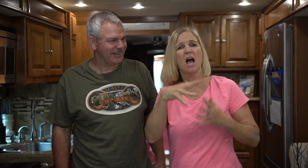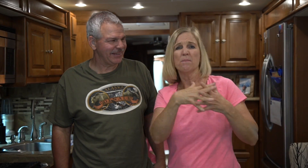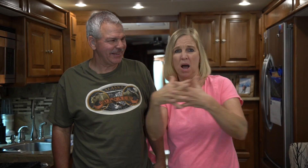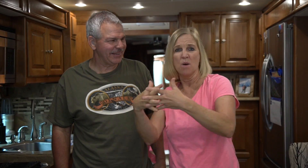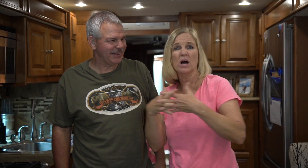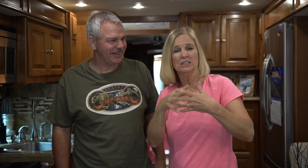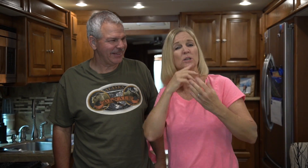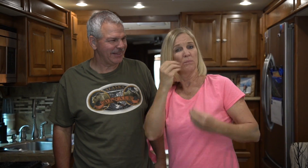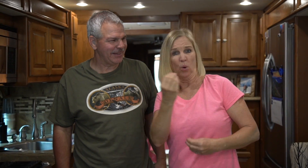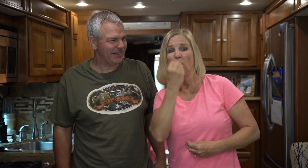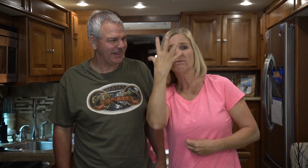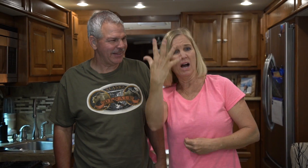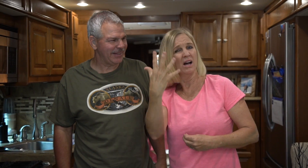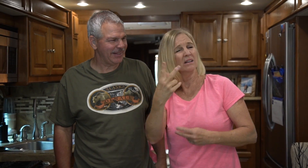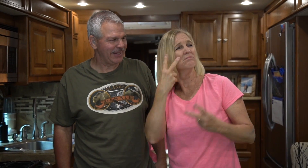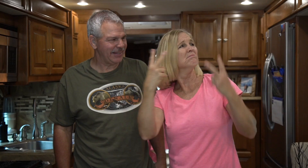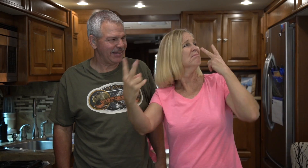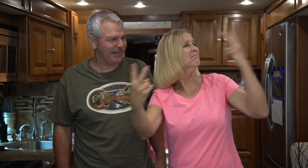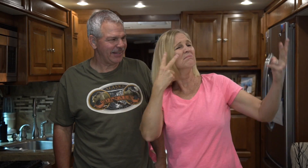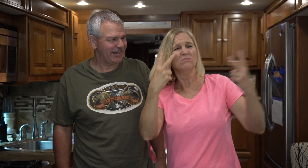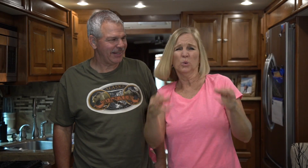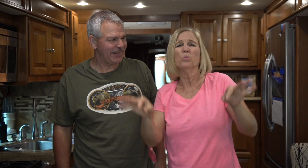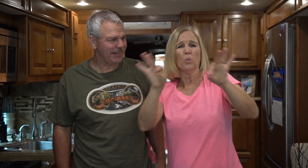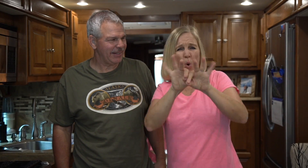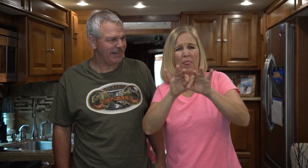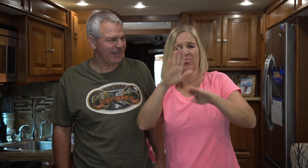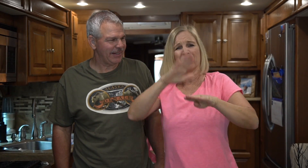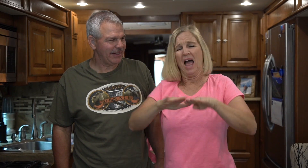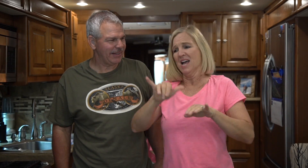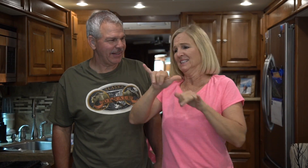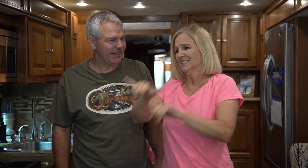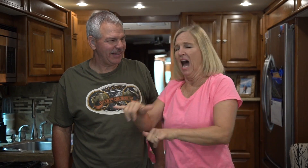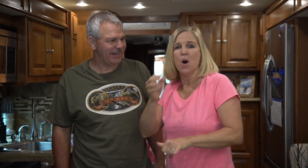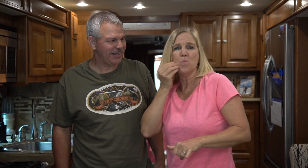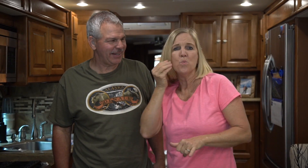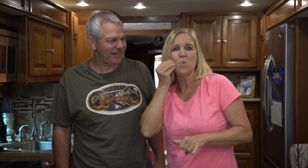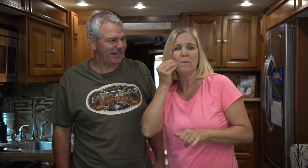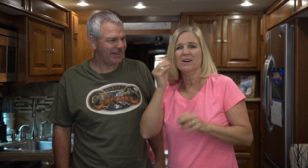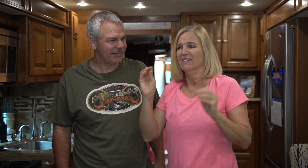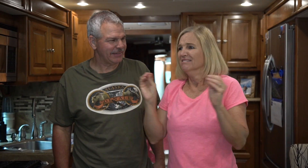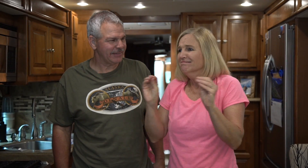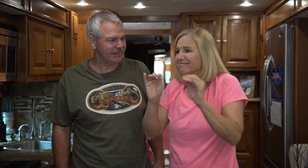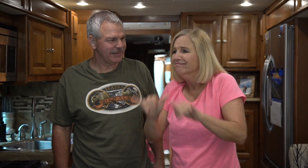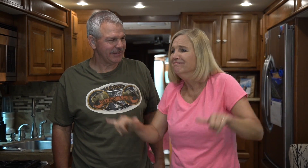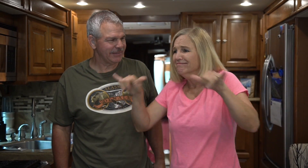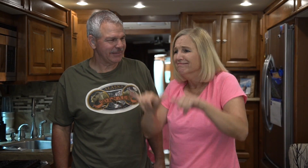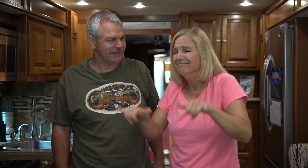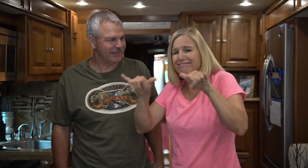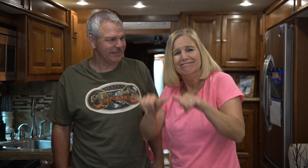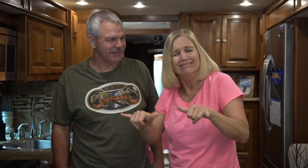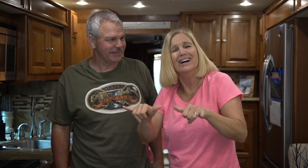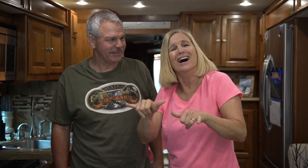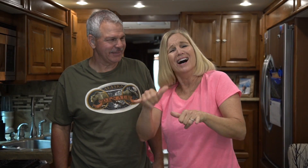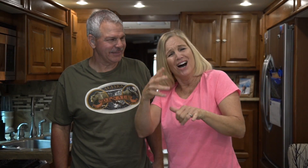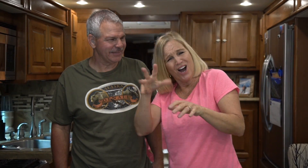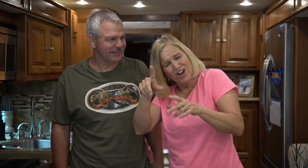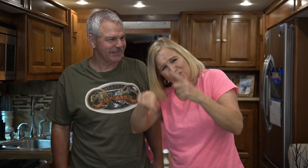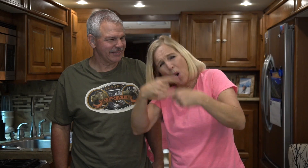You should see America. It's beautiful with many sights. It's worth it rather than staying home being stuck in a routine.